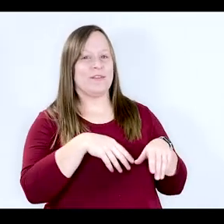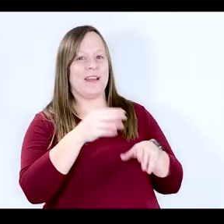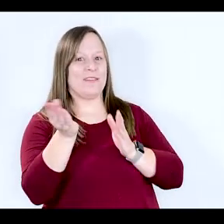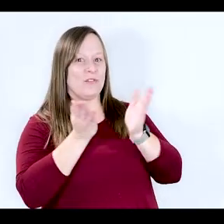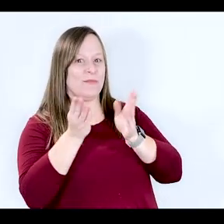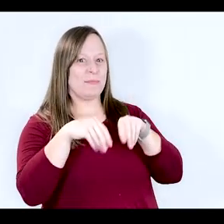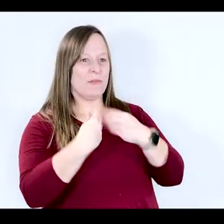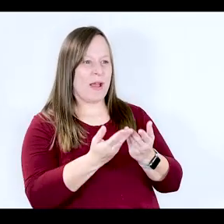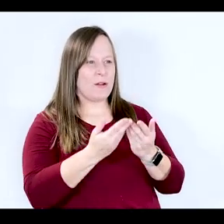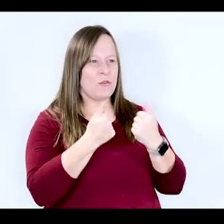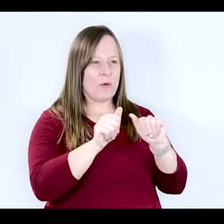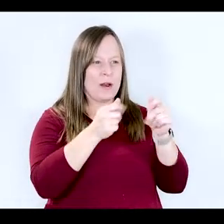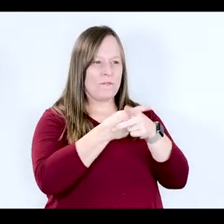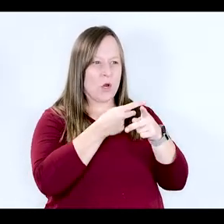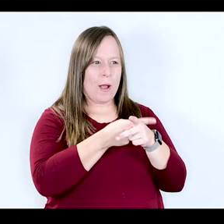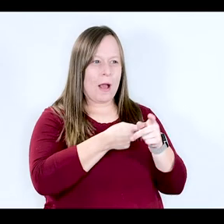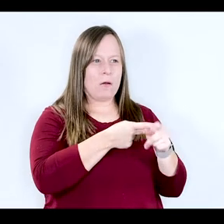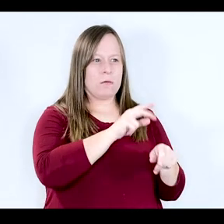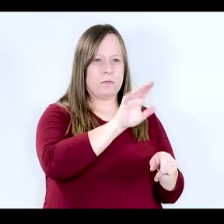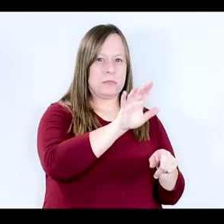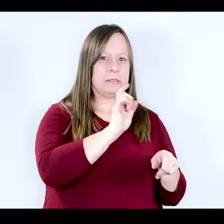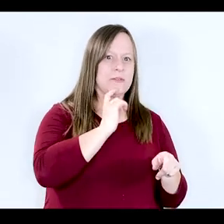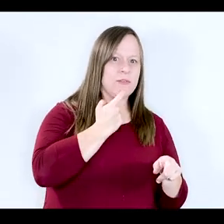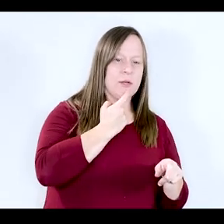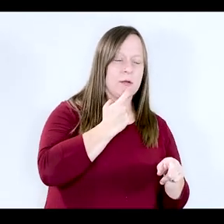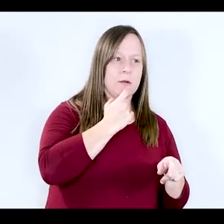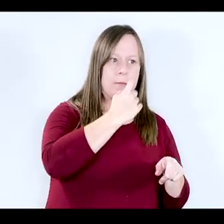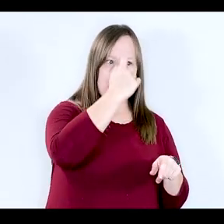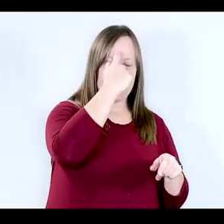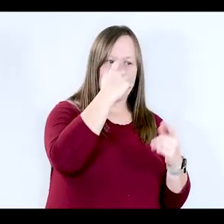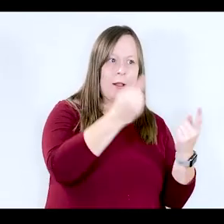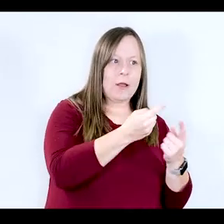providers try and determine. So, for example, a lot of the time an